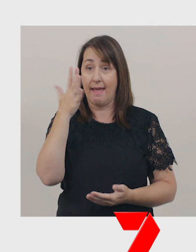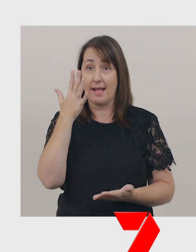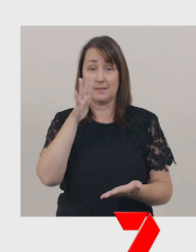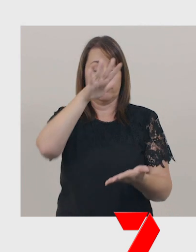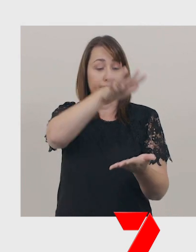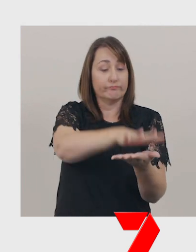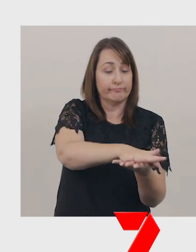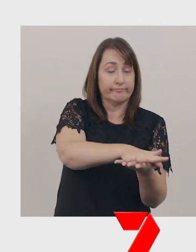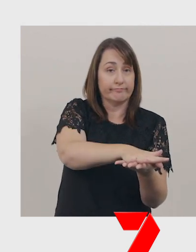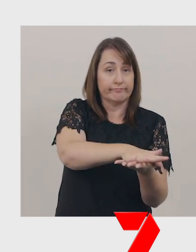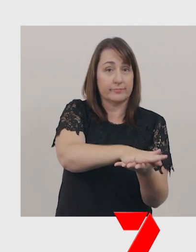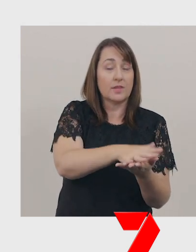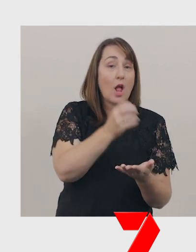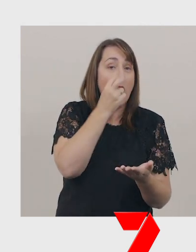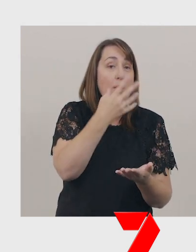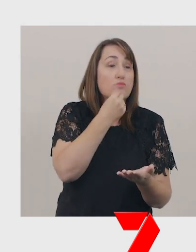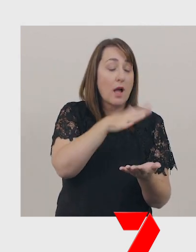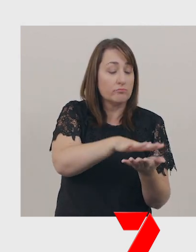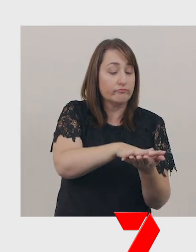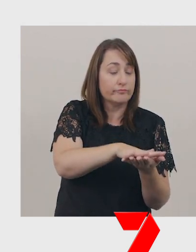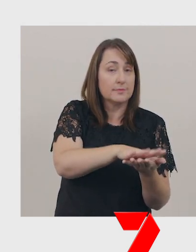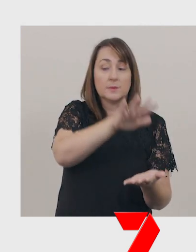and place your hand carefully on the cardboard.